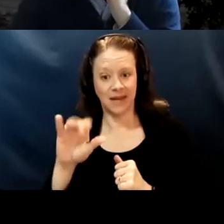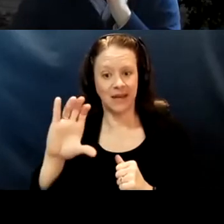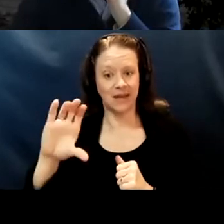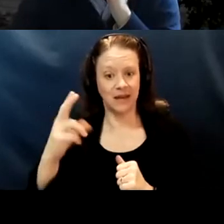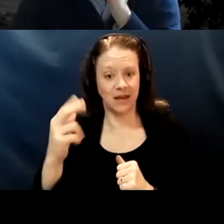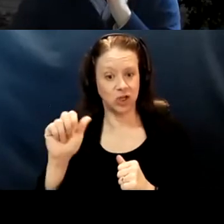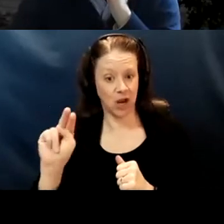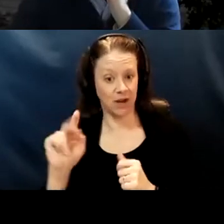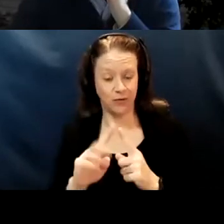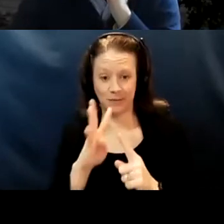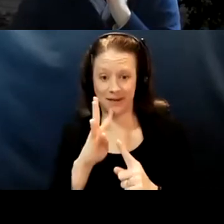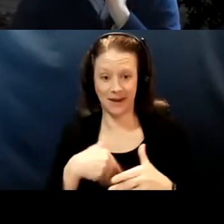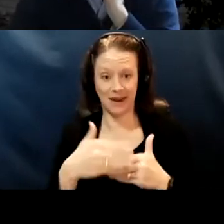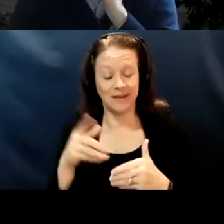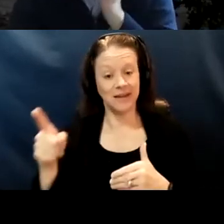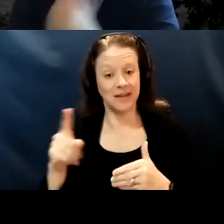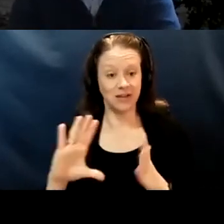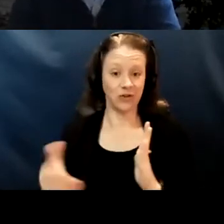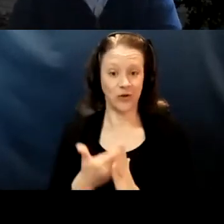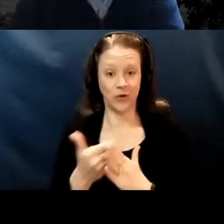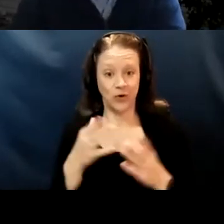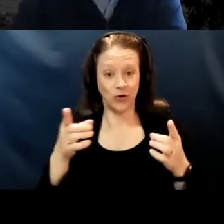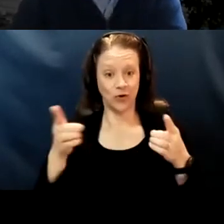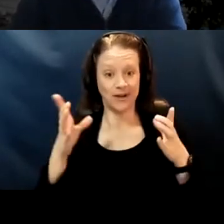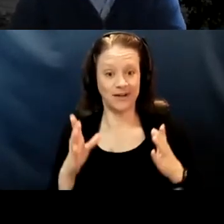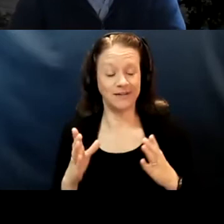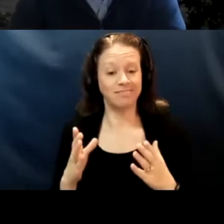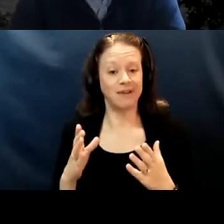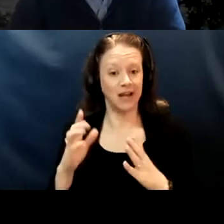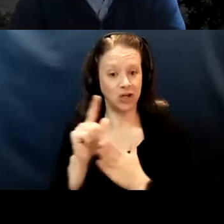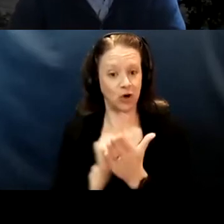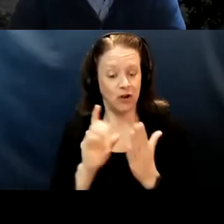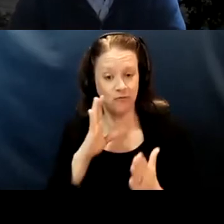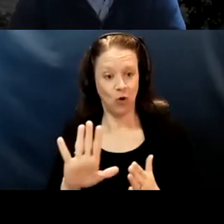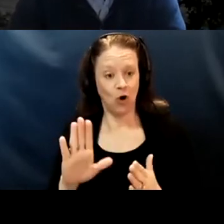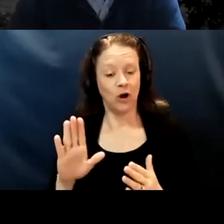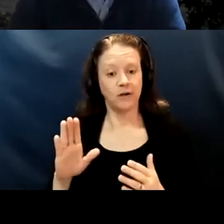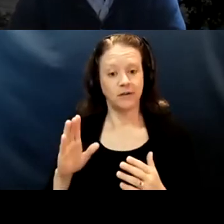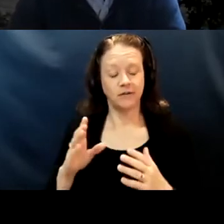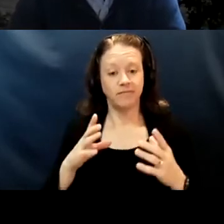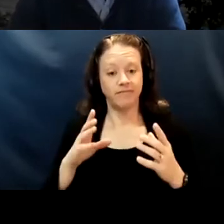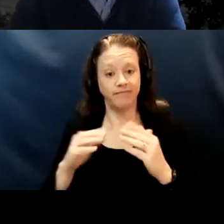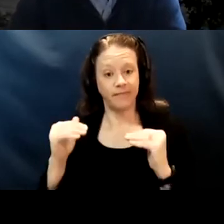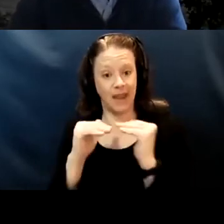Denny is the new Directing Attorney for Equity Advocacy which is a whole new initiative just as emerging.